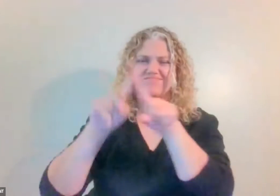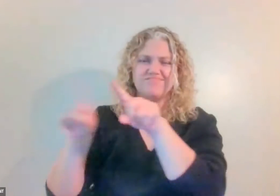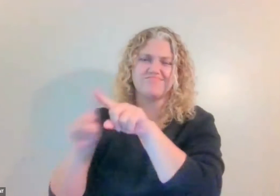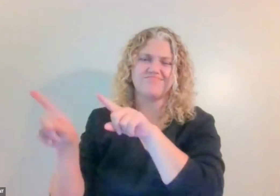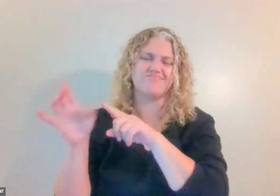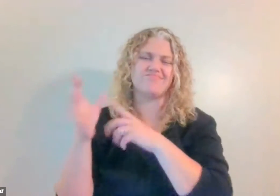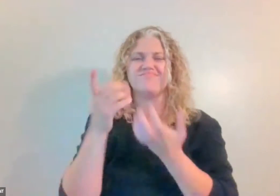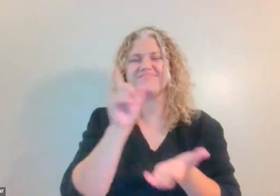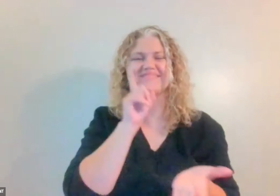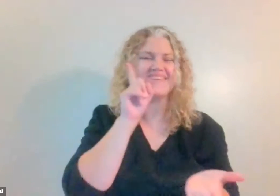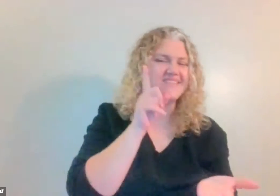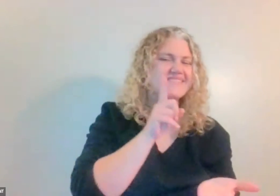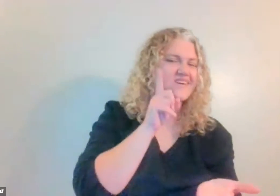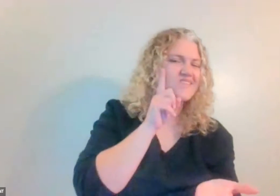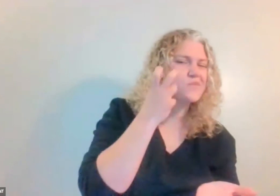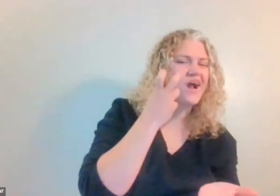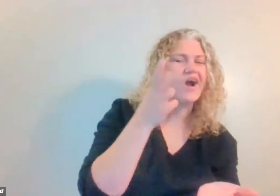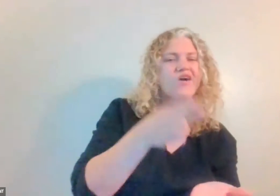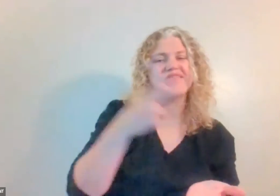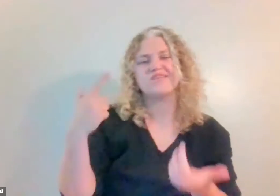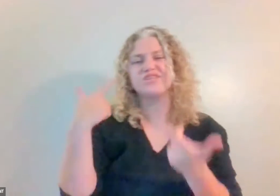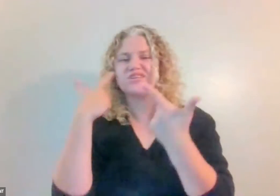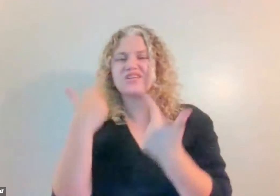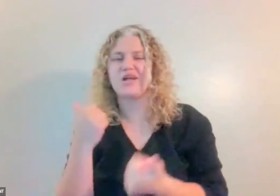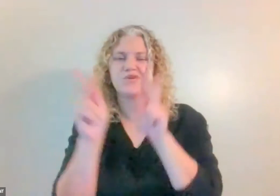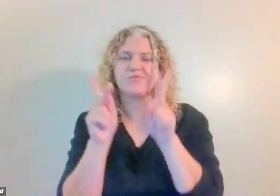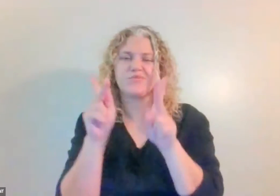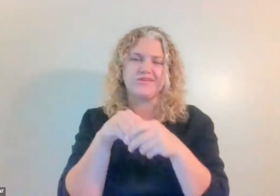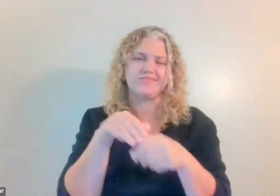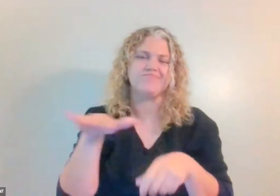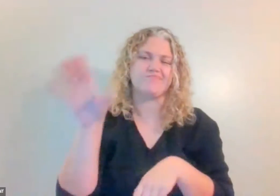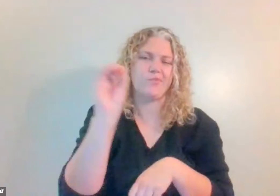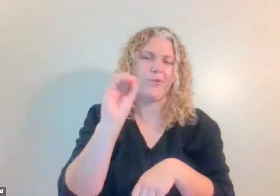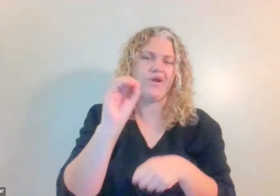I work with a lot of people who are deaf, deafblind or hard of hearing,